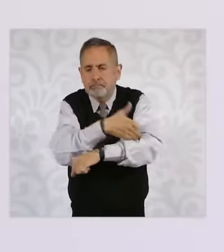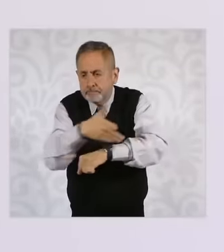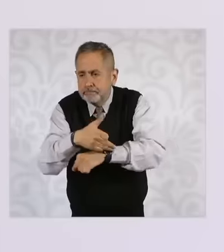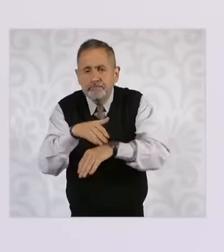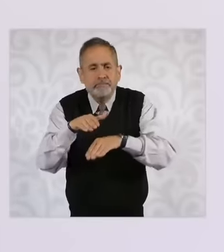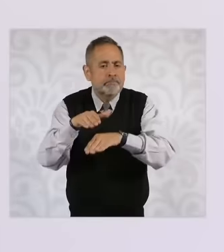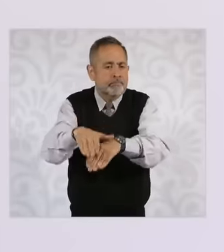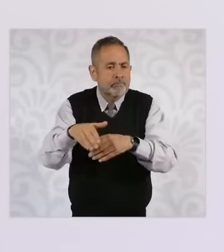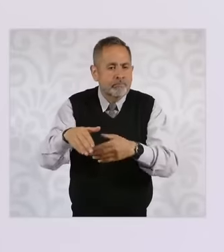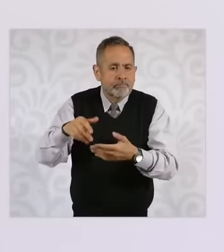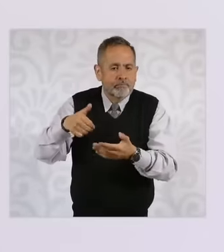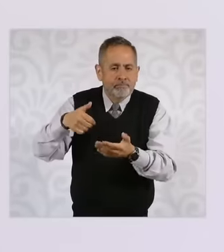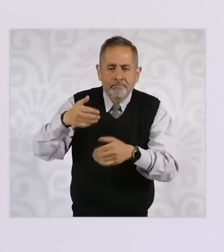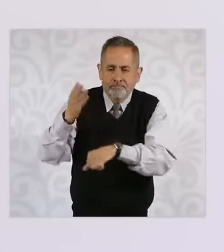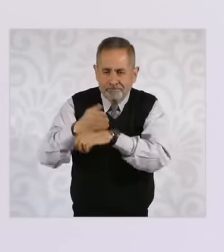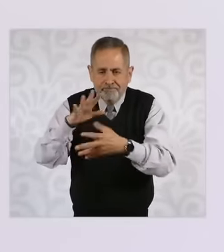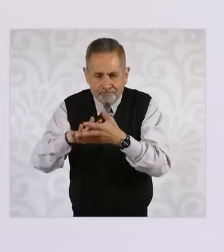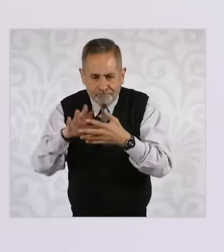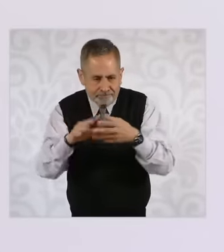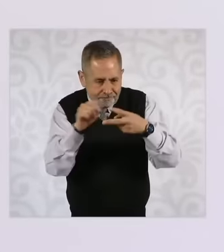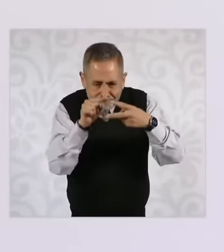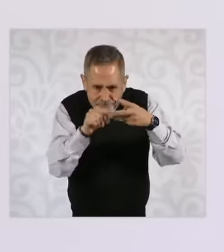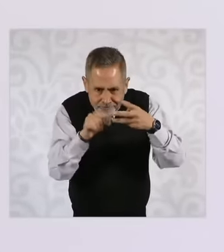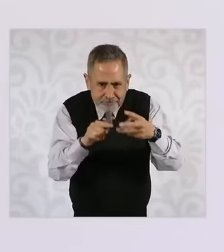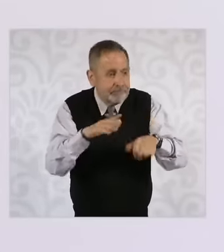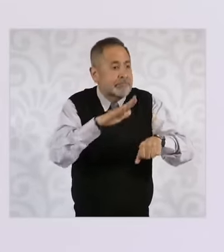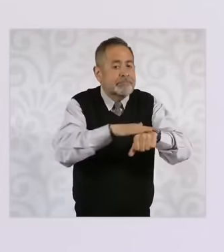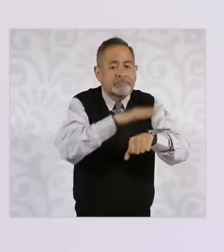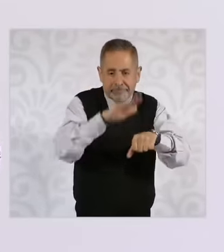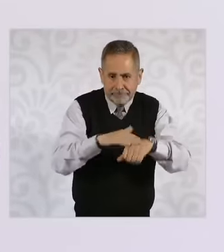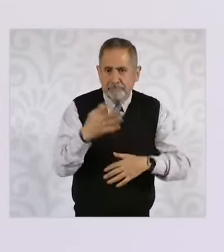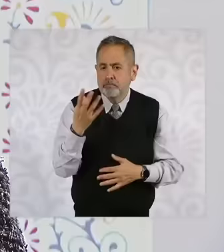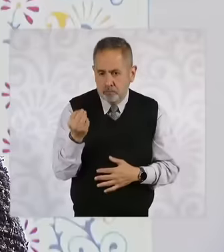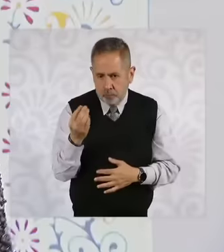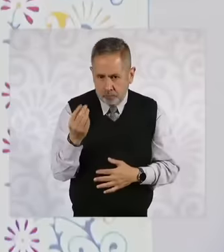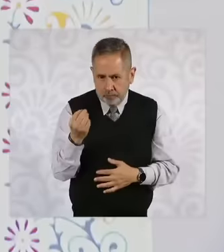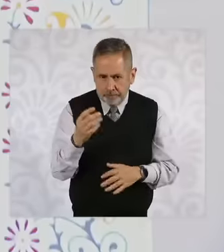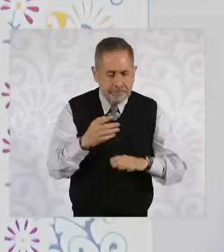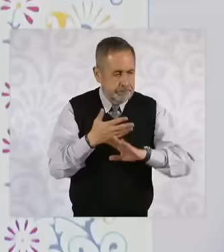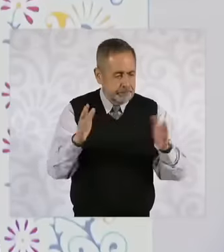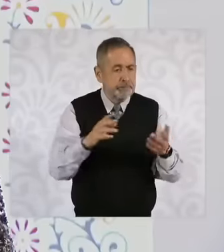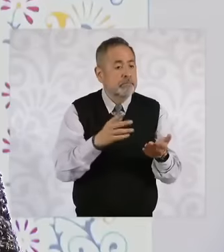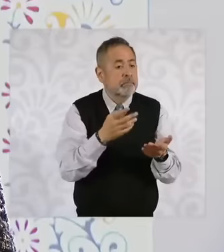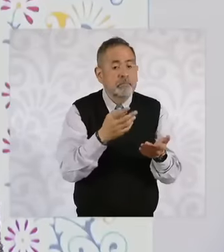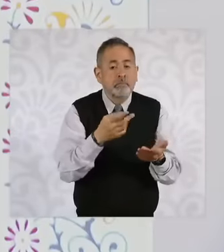. In other words, just the qualifications But they also have to submit letters of recommendation they have